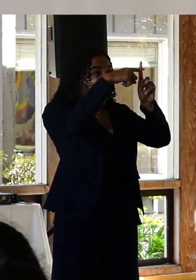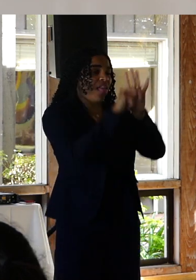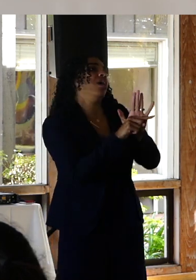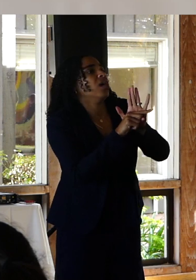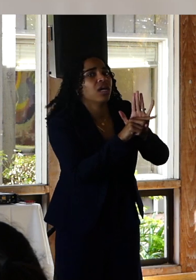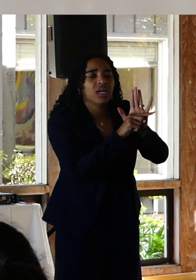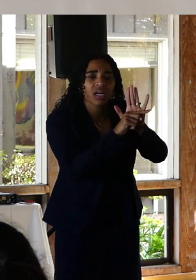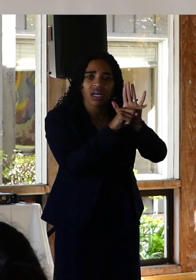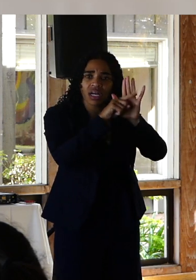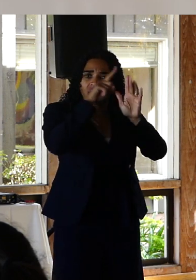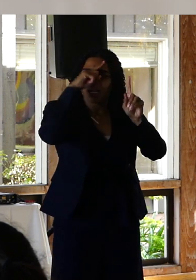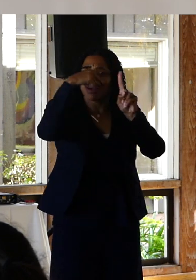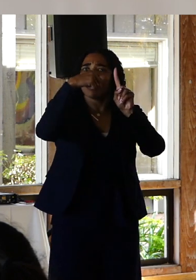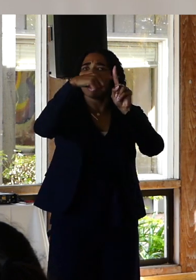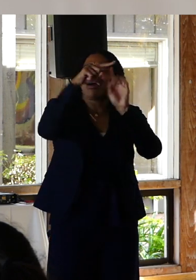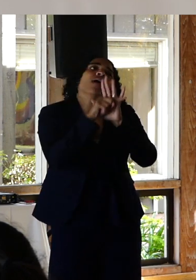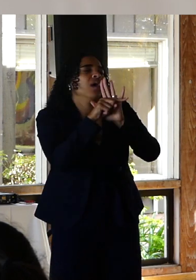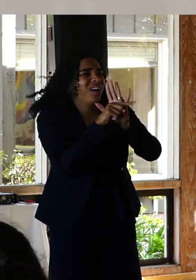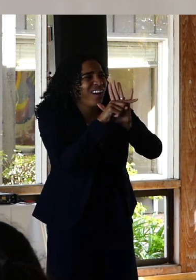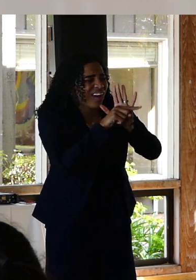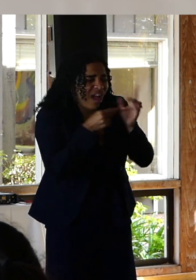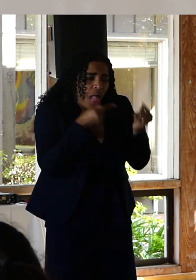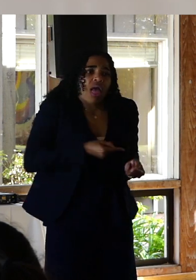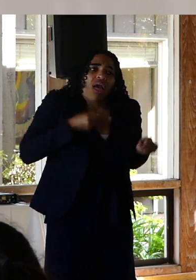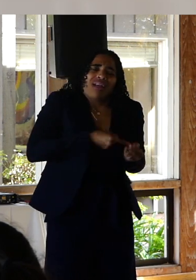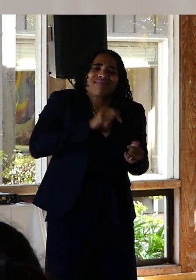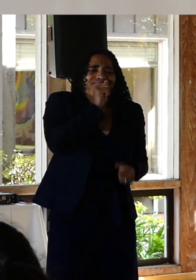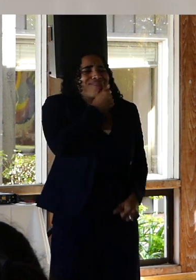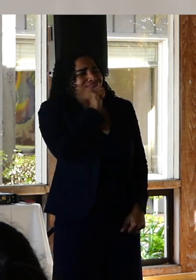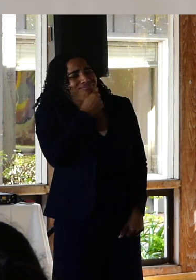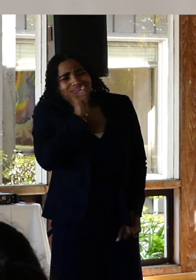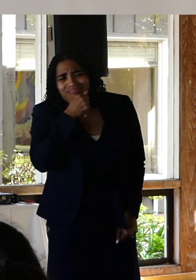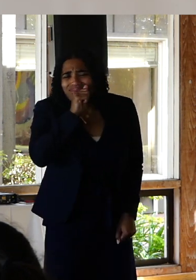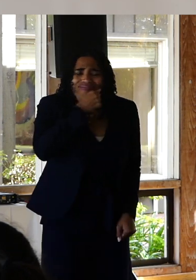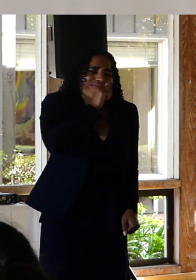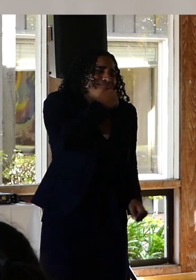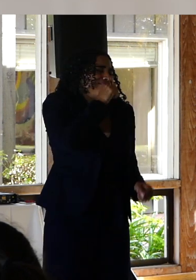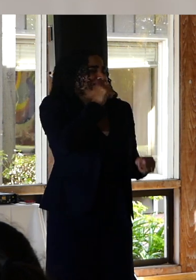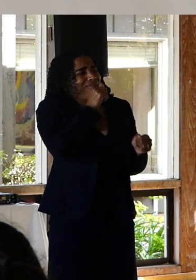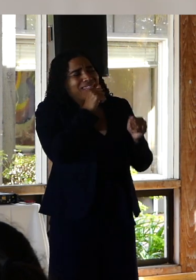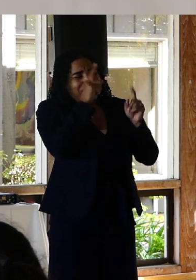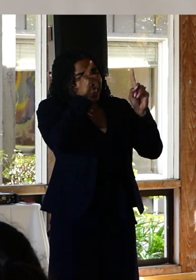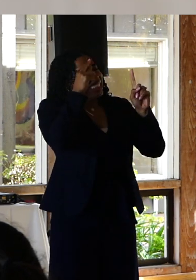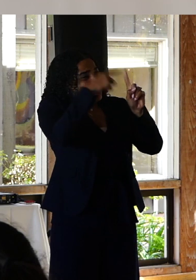dealing with your symptoms and your brain pain, outweighs the moments of